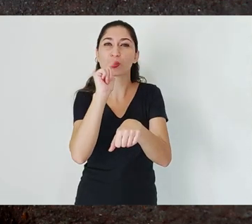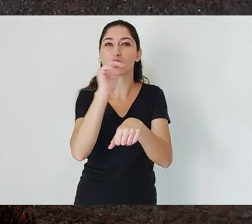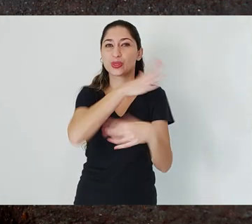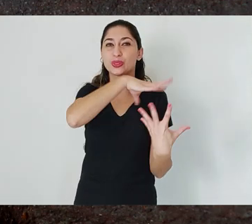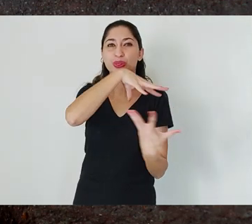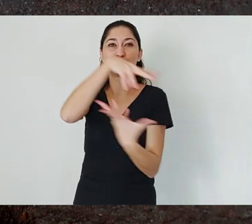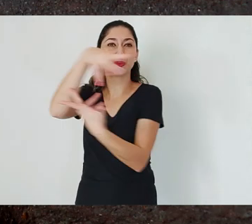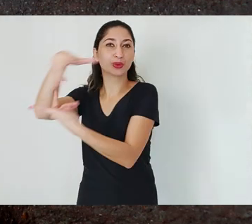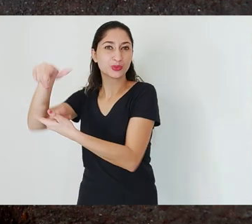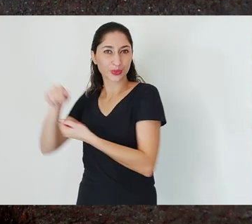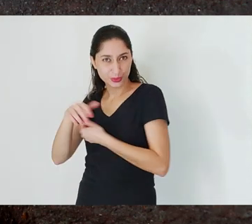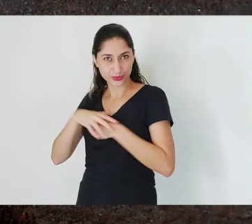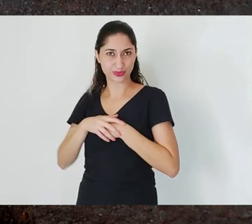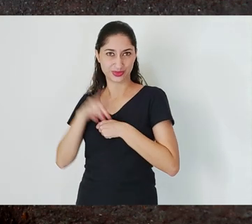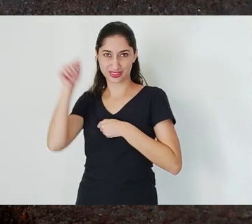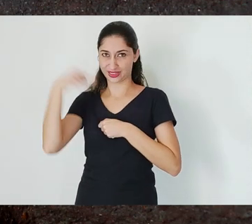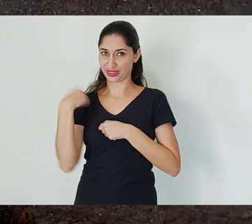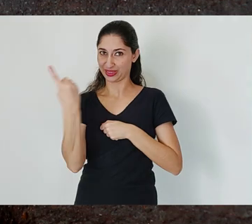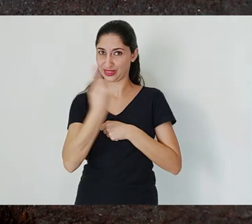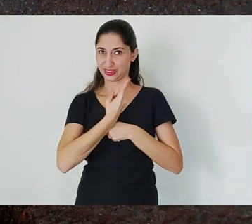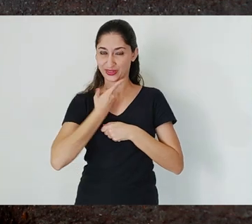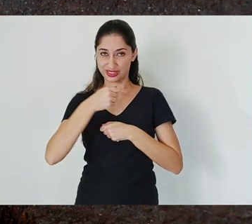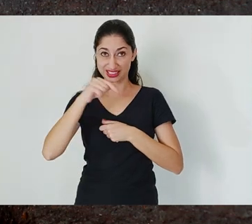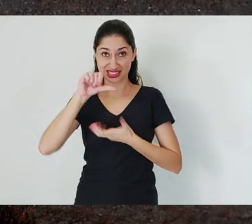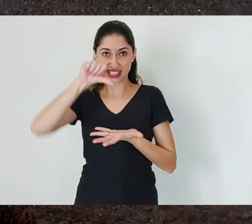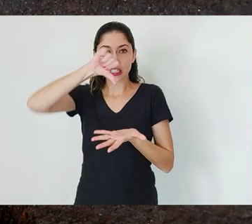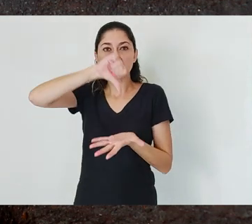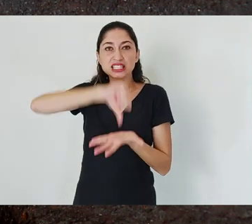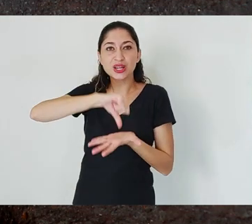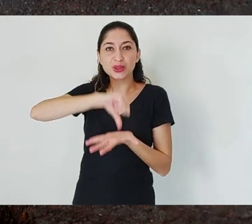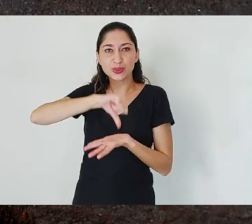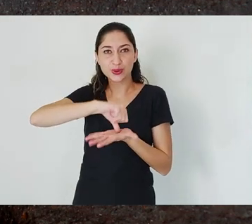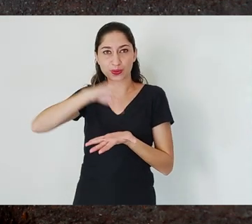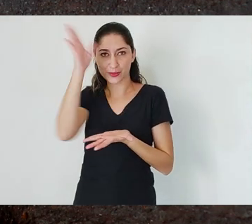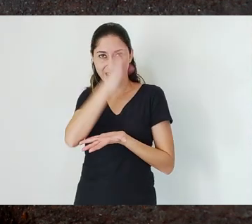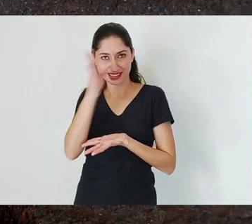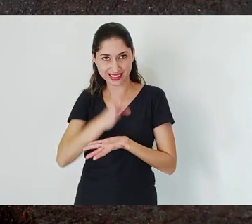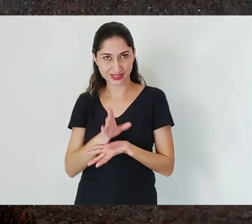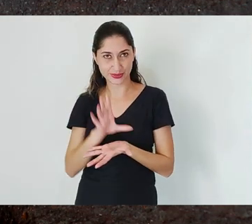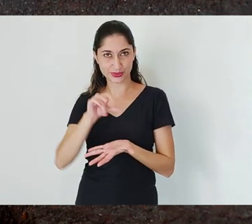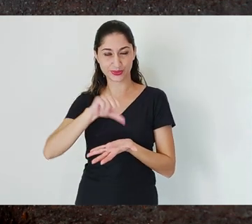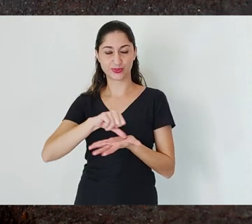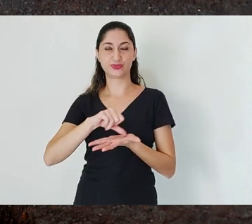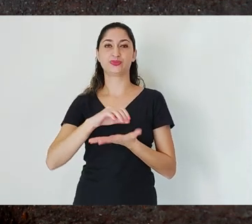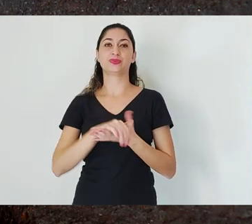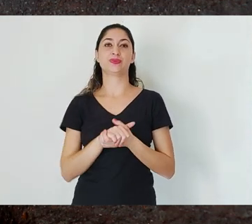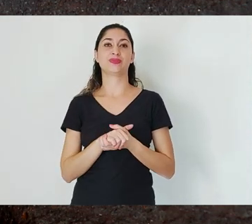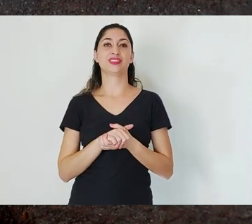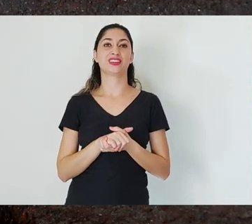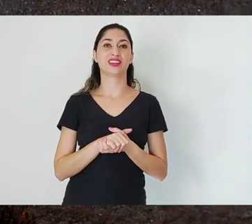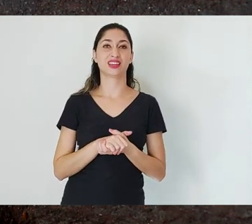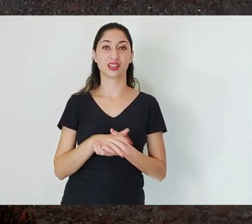very peculiar geographic position, sort of in the center of Brazil, excluding the Amazon.